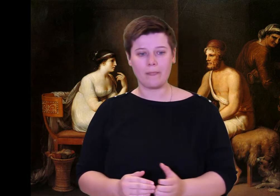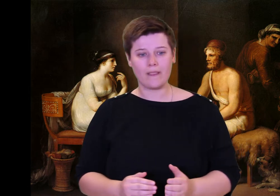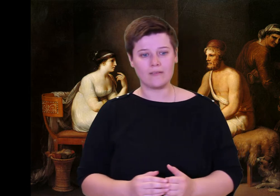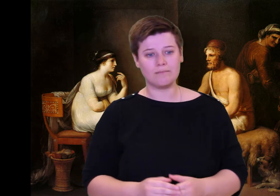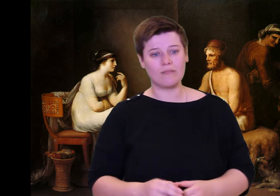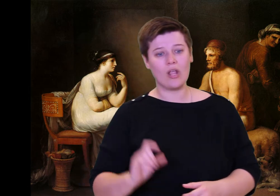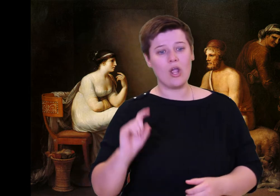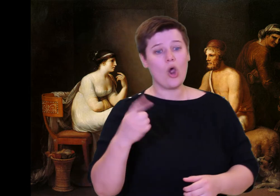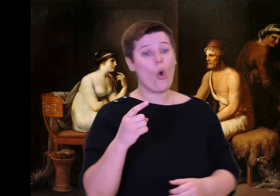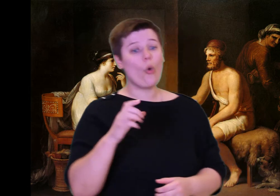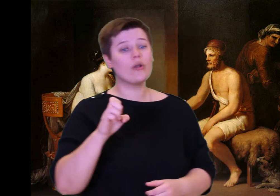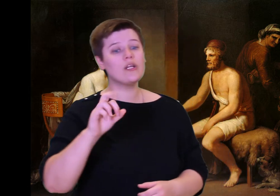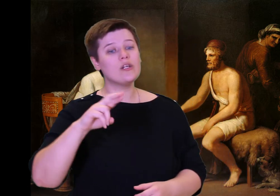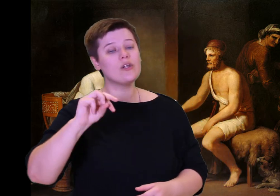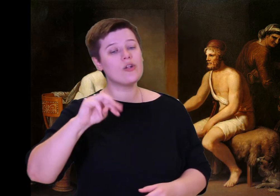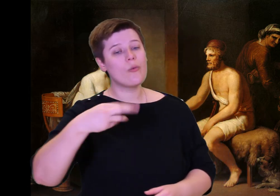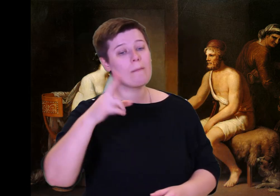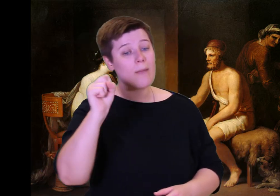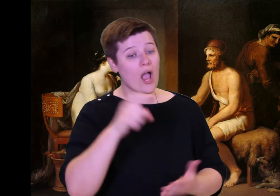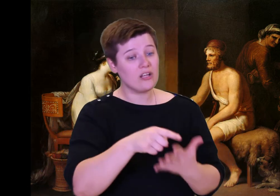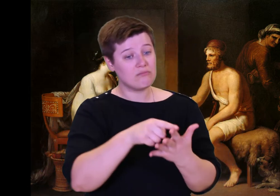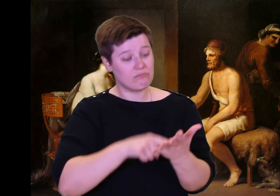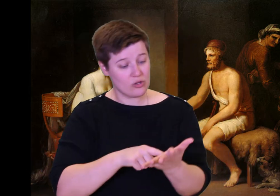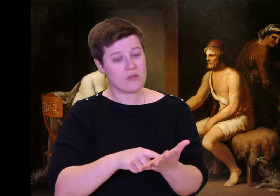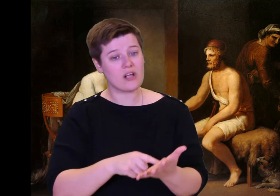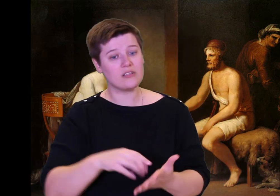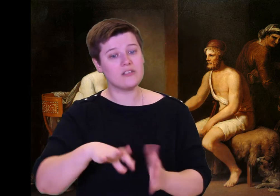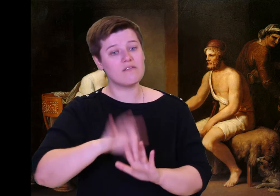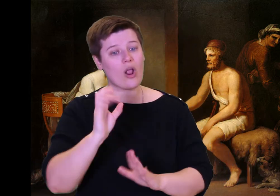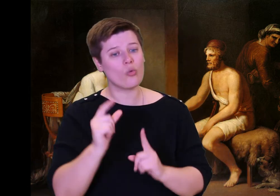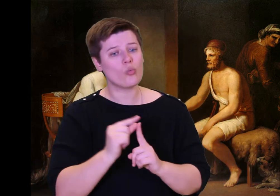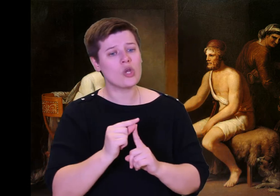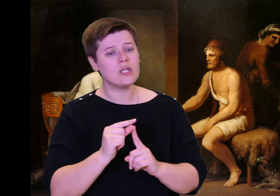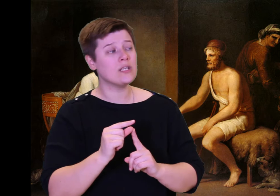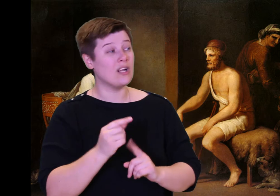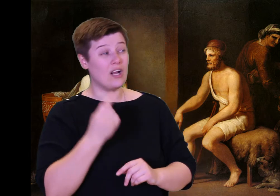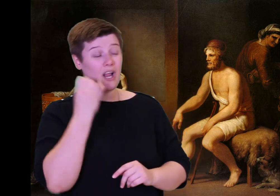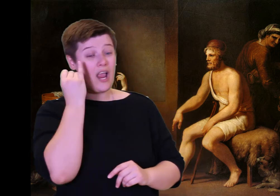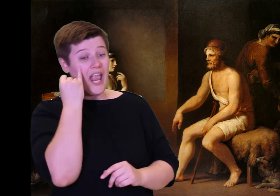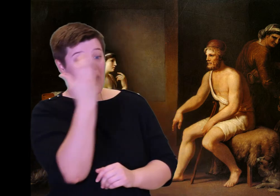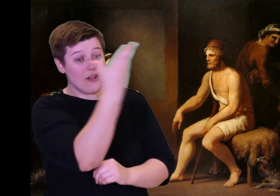my house, and raped my slave girls, and flirted with my wife while I am still alive!